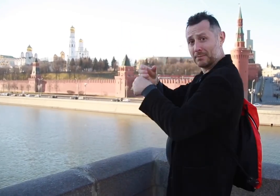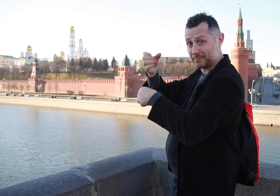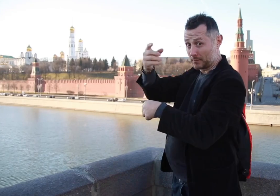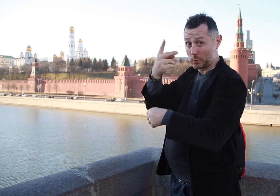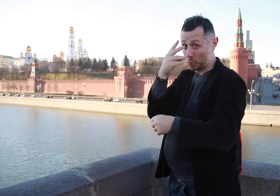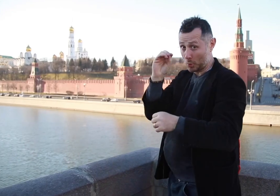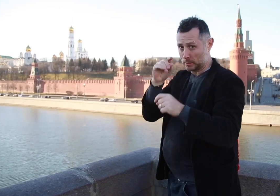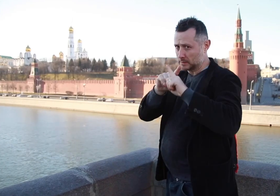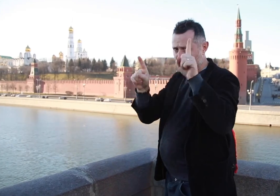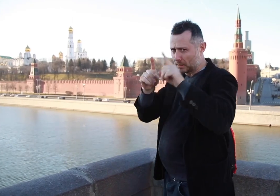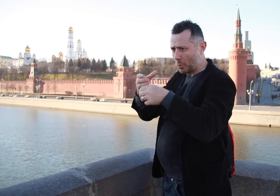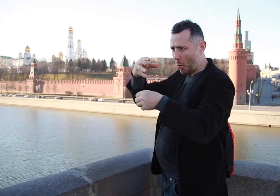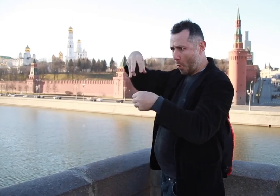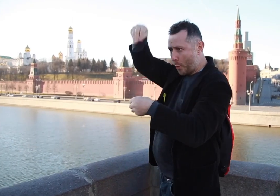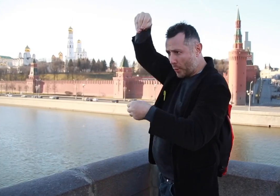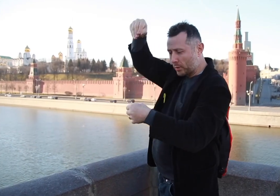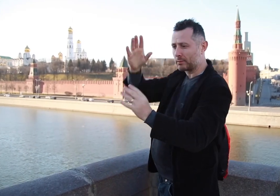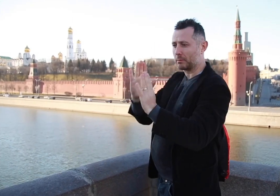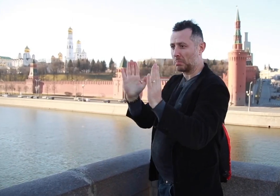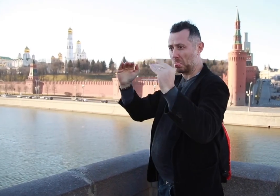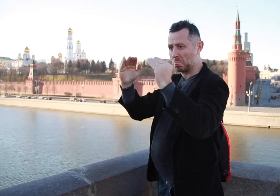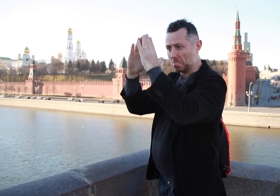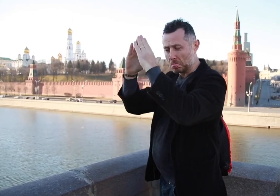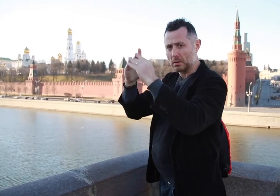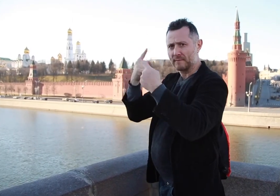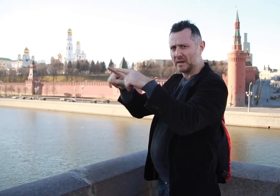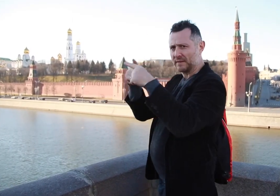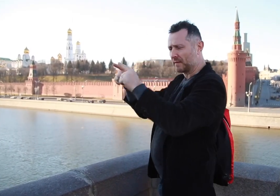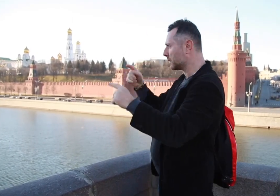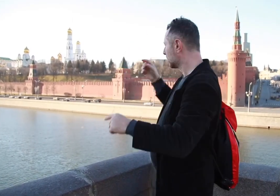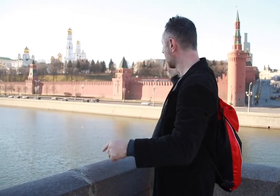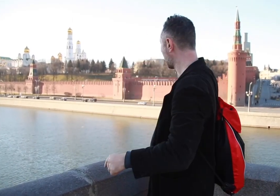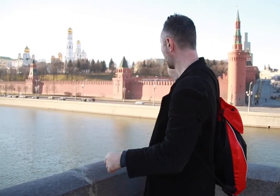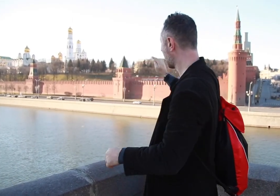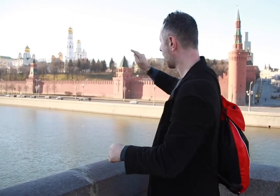in Russia, and they are all in different